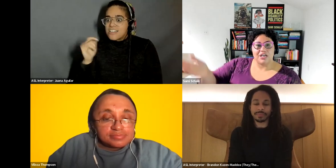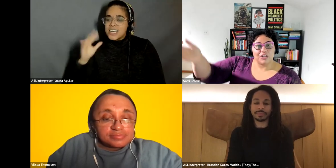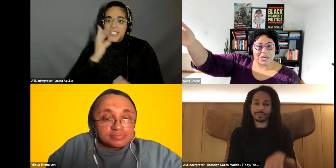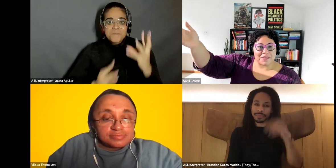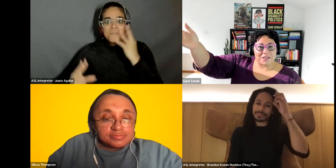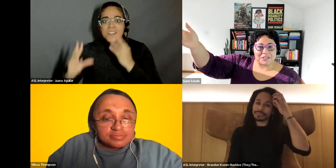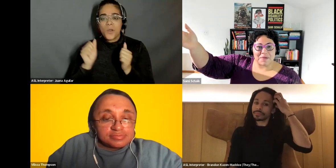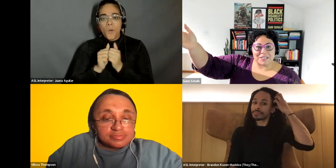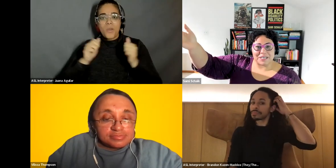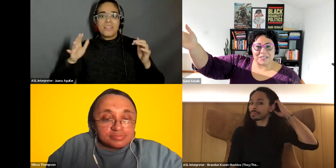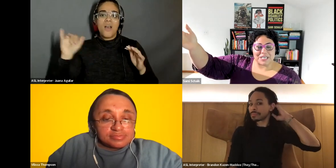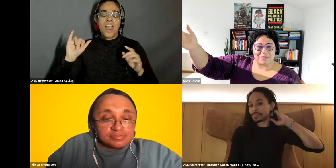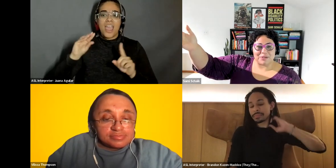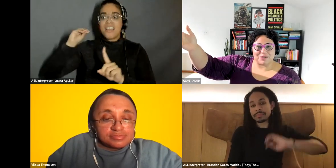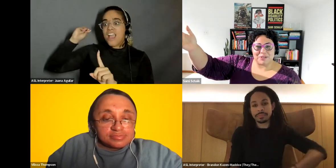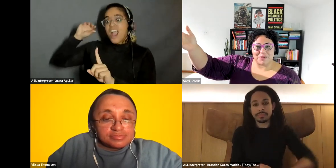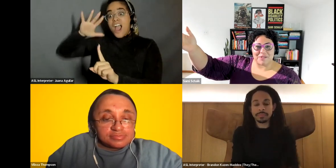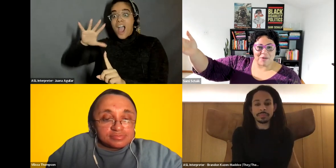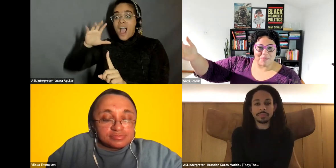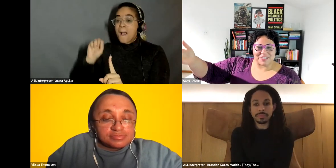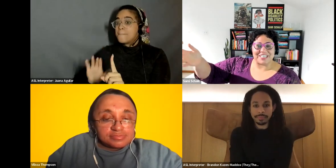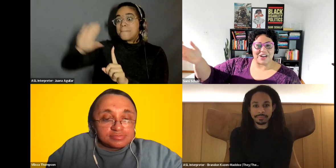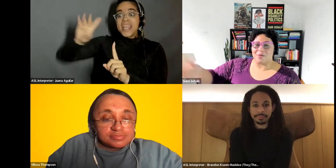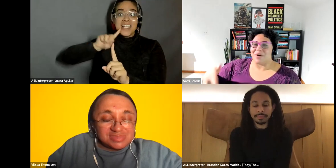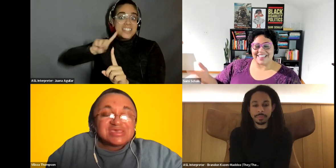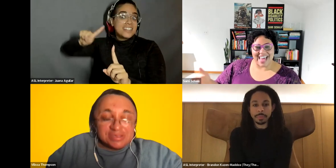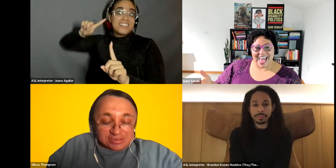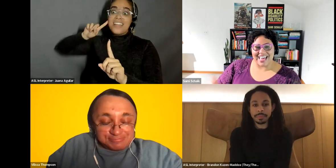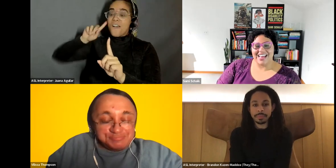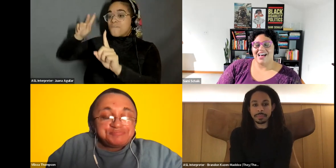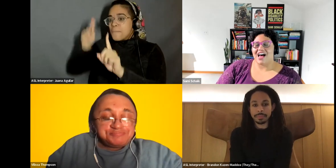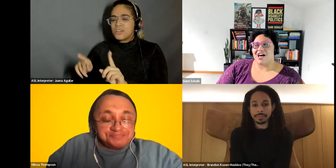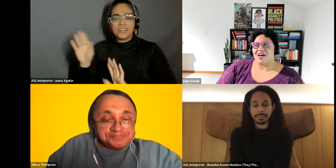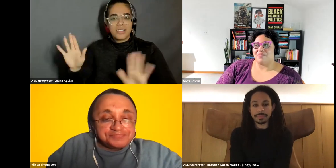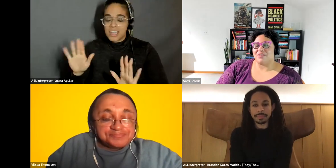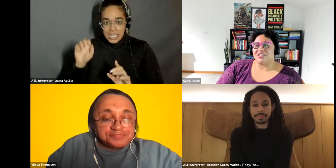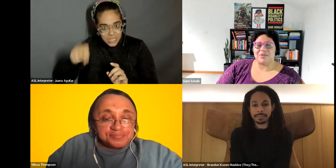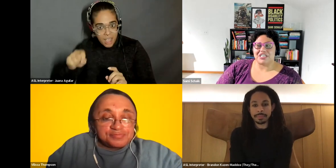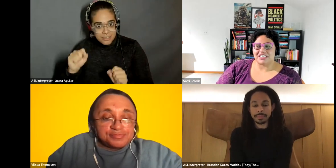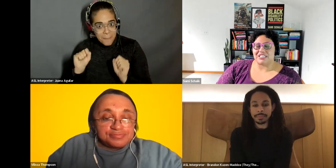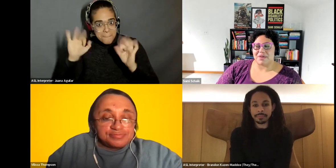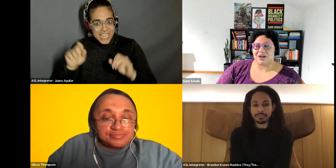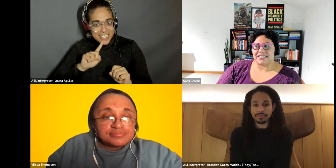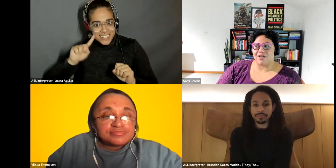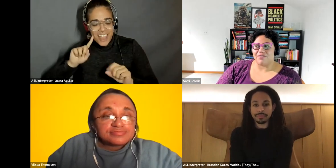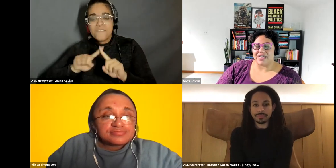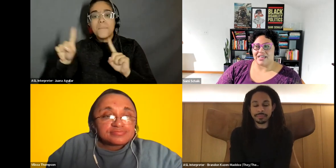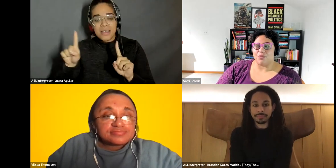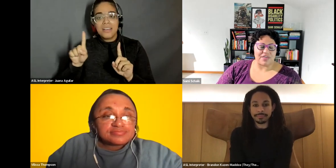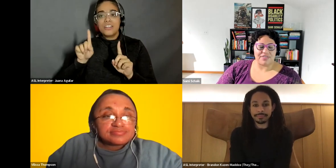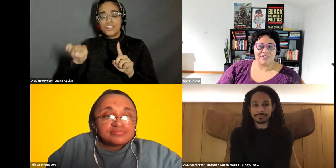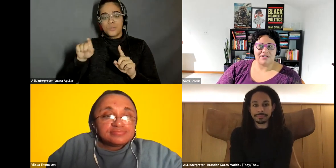Sami Schalk: Look at this amazing, disabled, and super hero person. You know it wasn't that she really just got to be herself in with